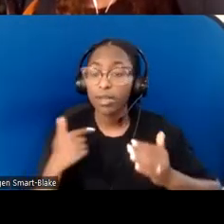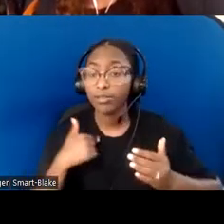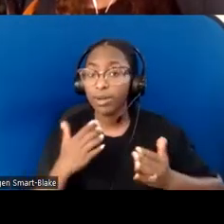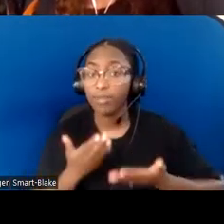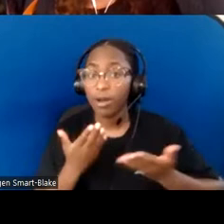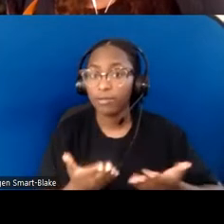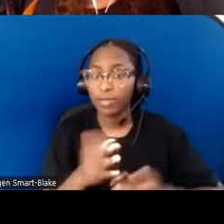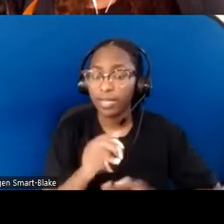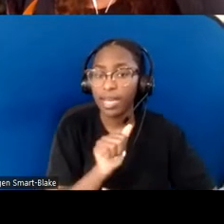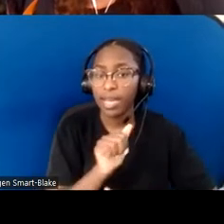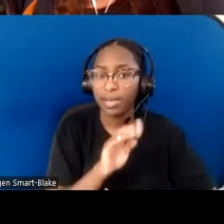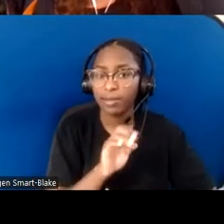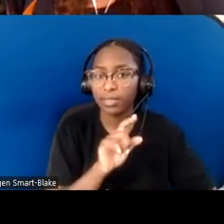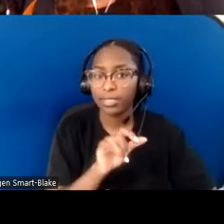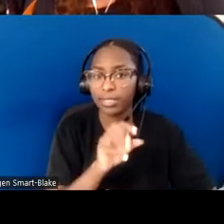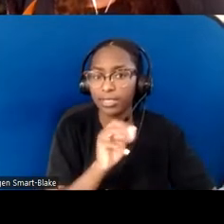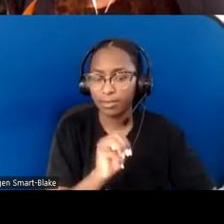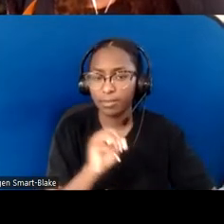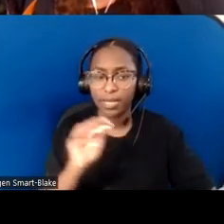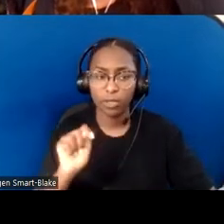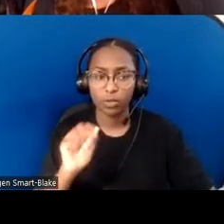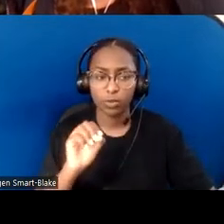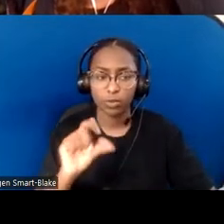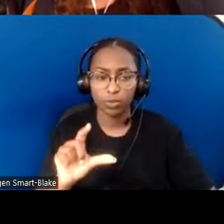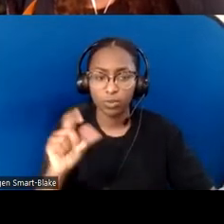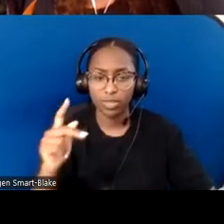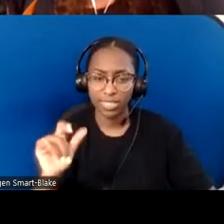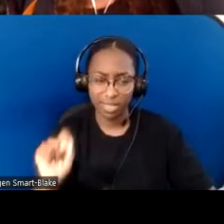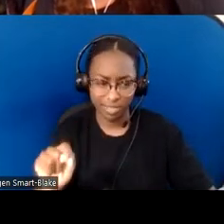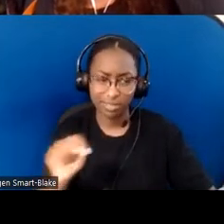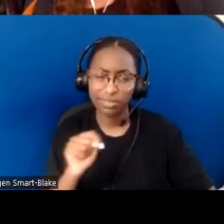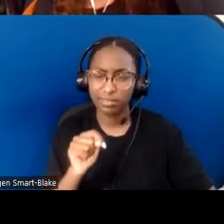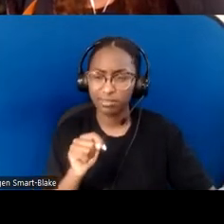in a small group setting because a number of you mentioned yesterday